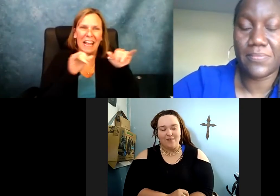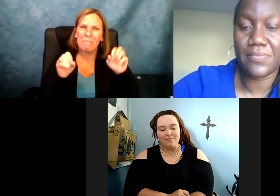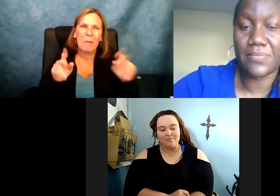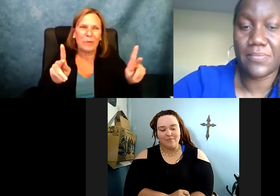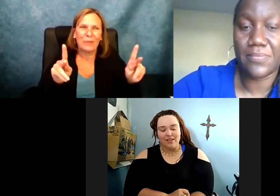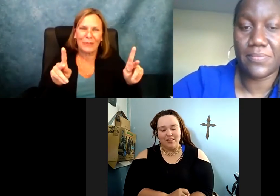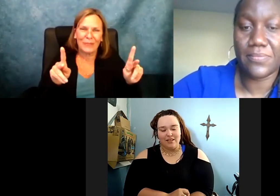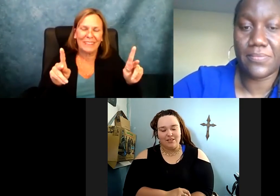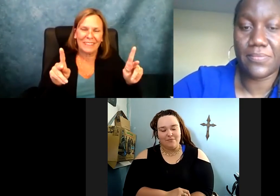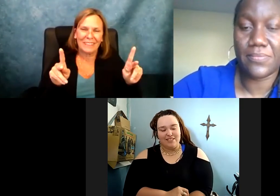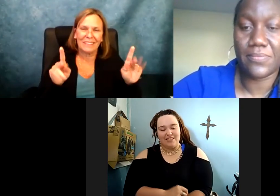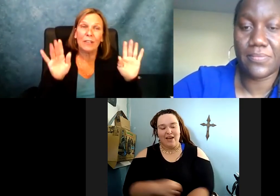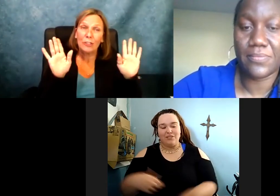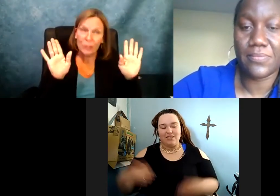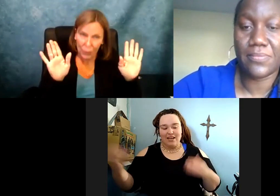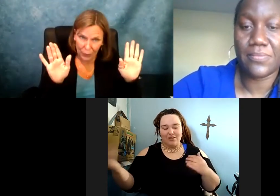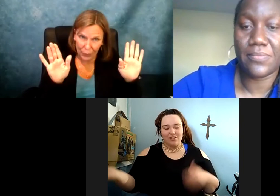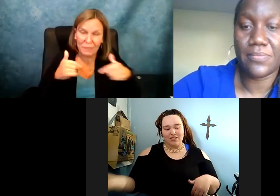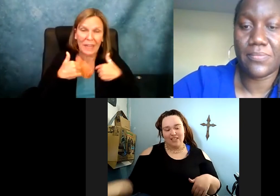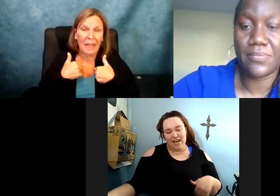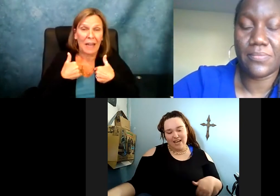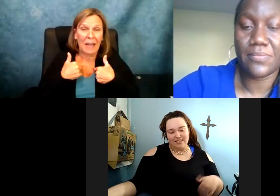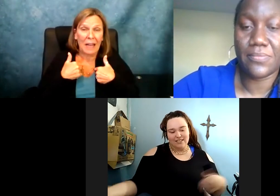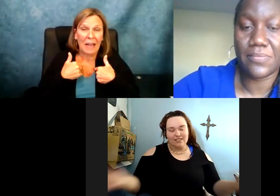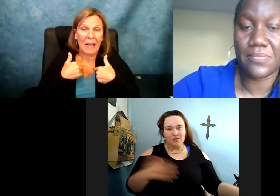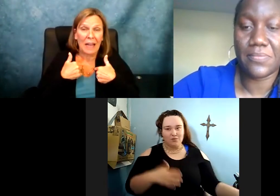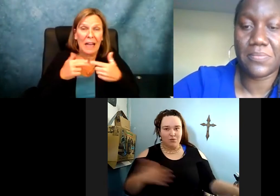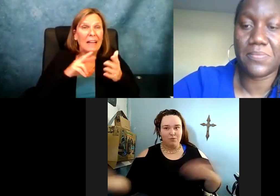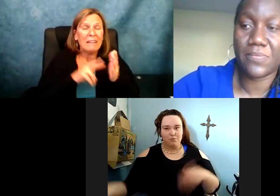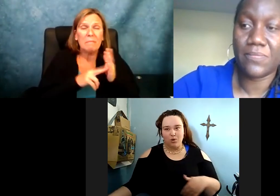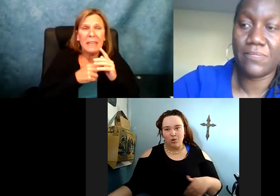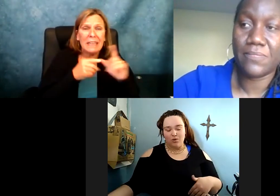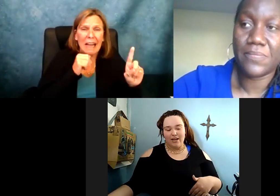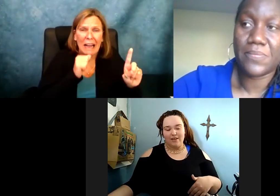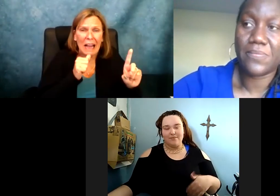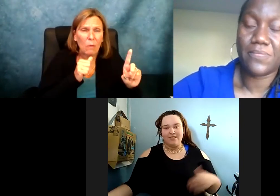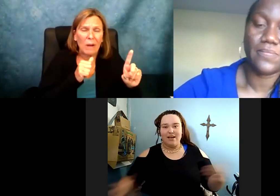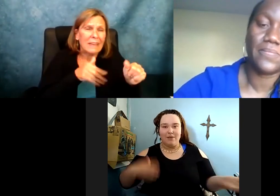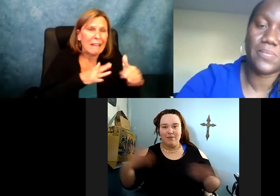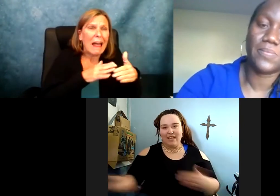certain amounts of stress. That means I was not given the same opportunities as average students. This means